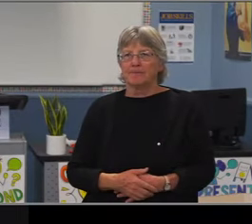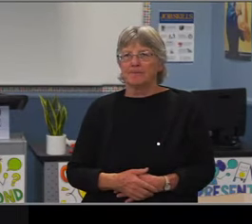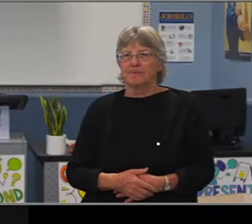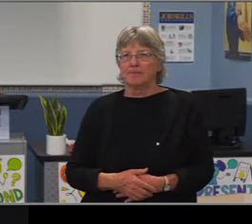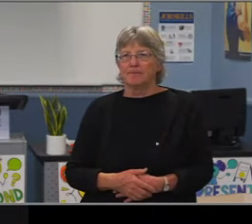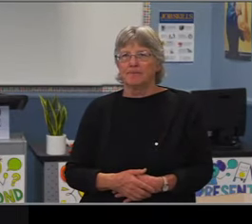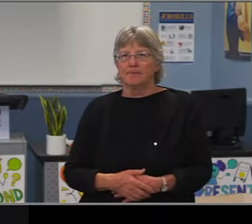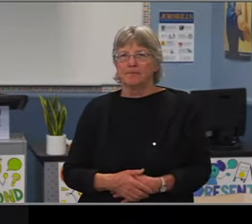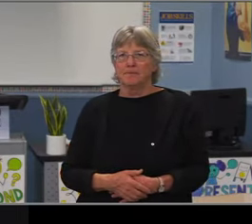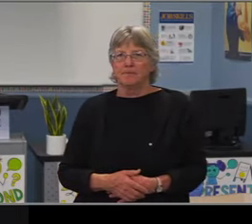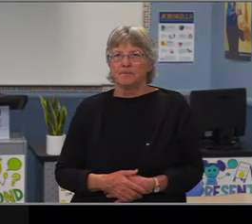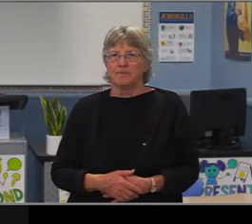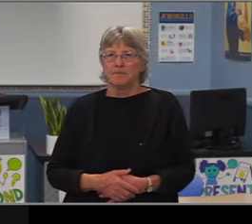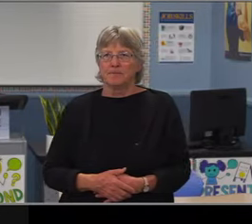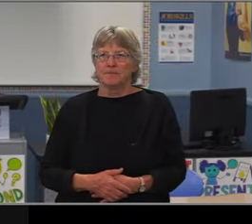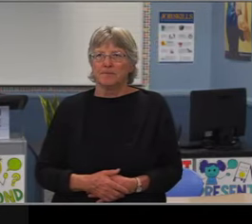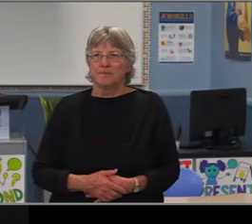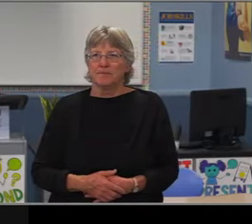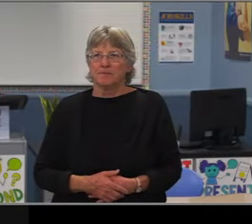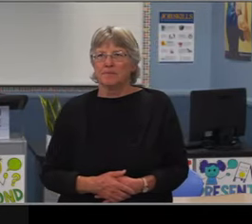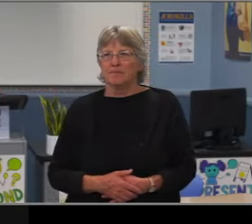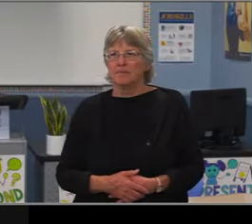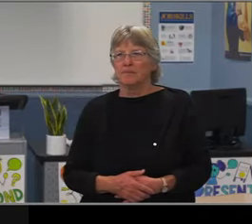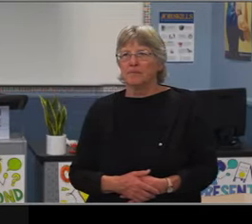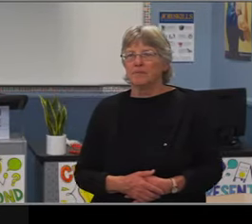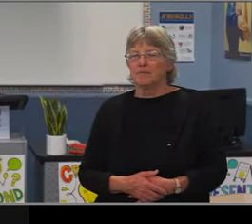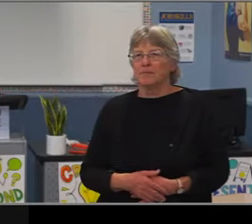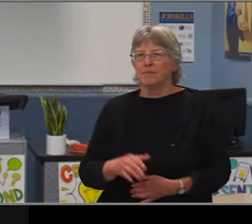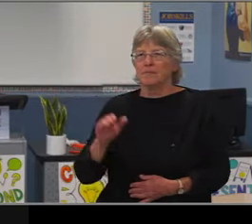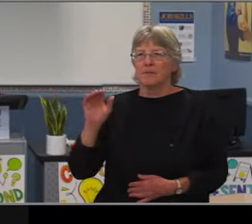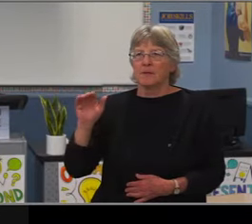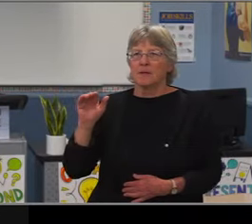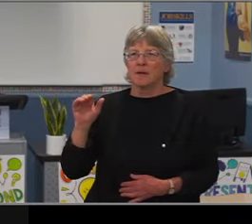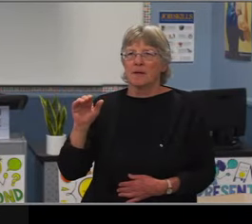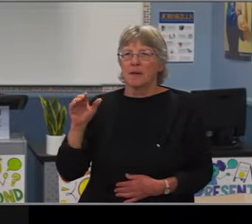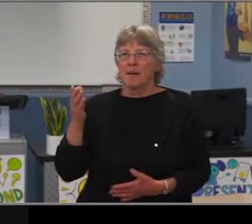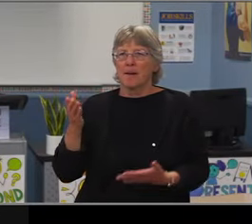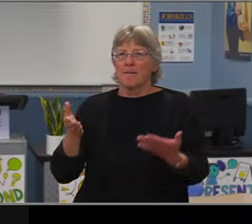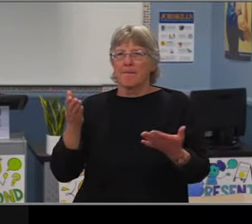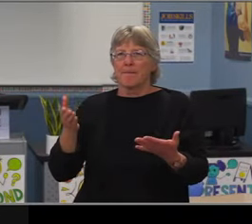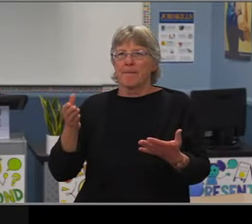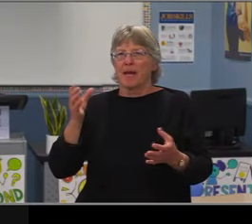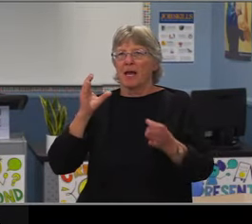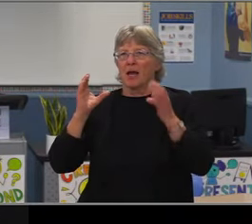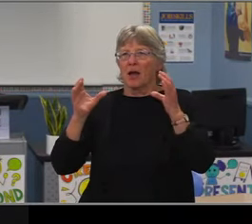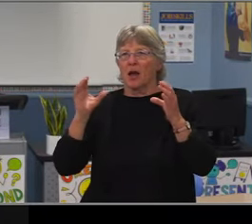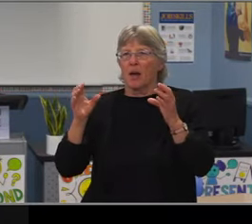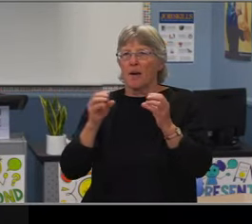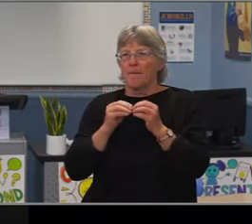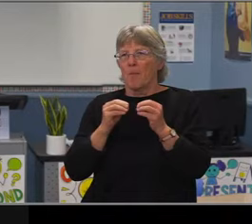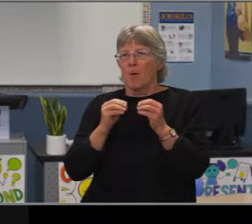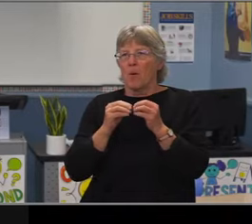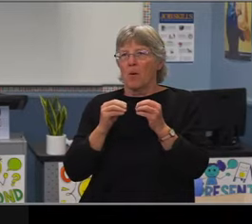Sure. Can you restate that one one more time Dr. Benitez, you're question?